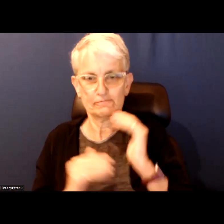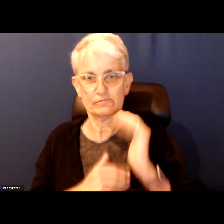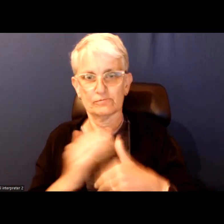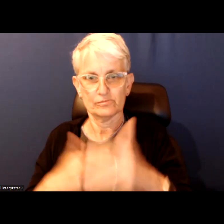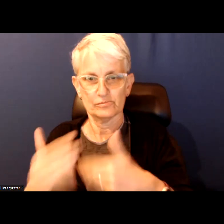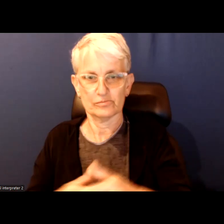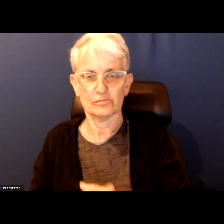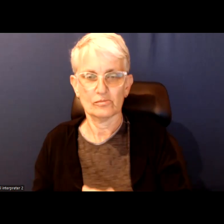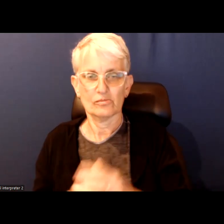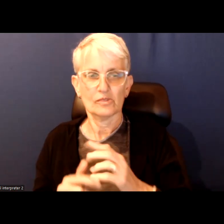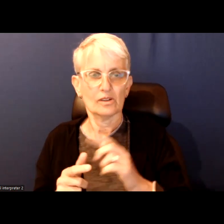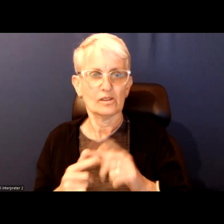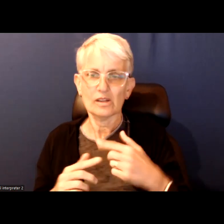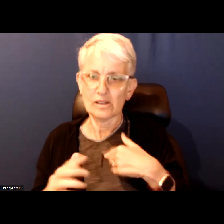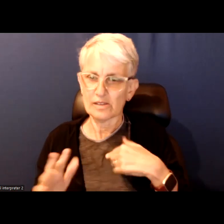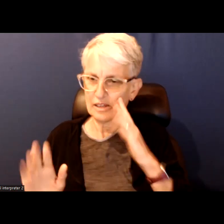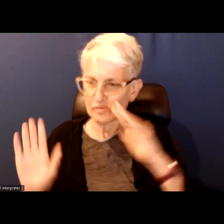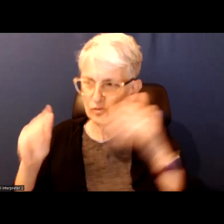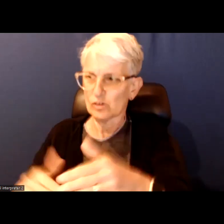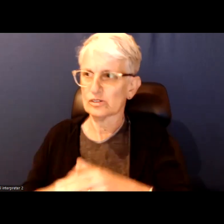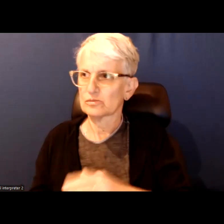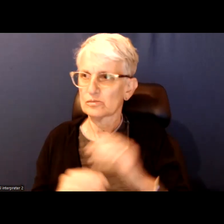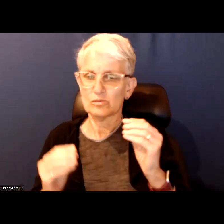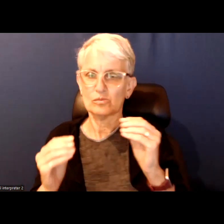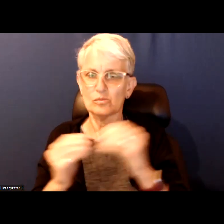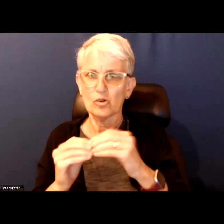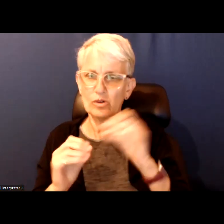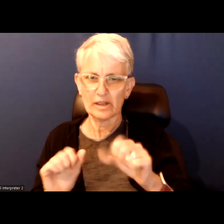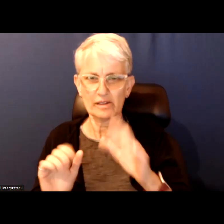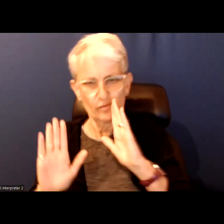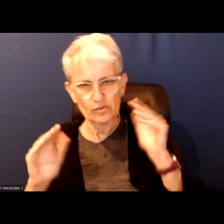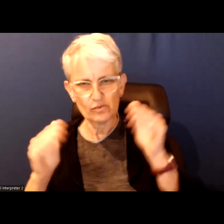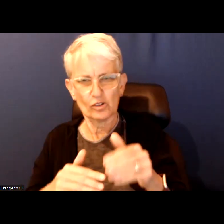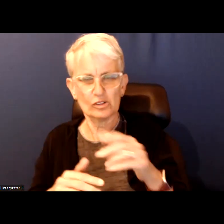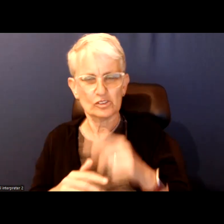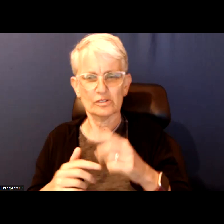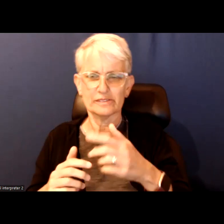And then I on the prize so that more attention can be focused on also having those long arduous fights.